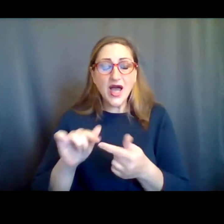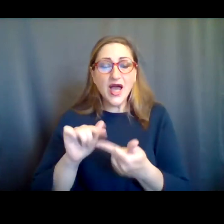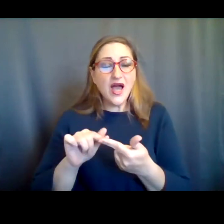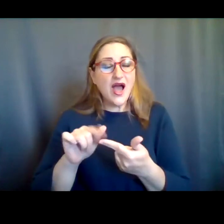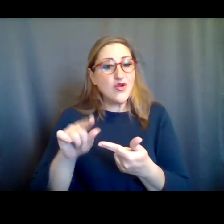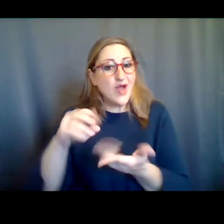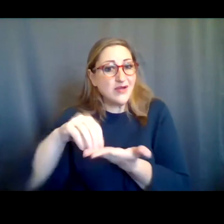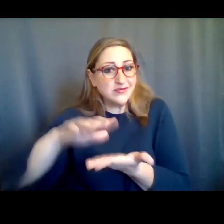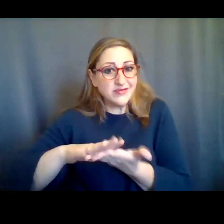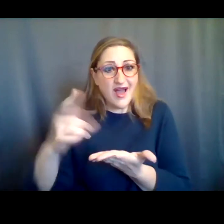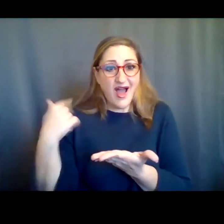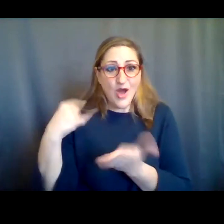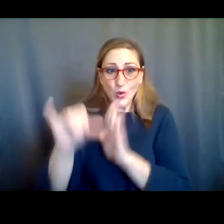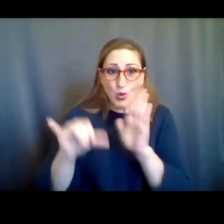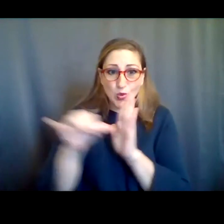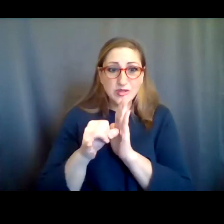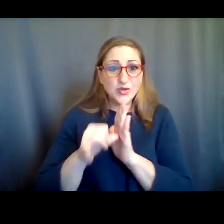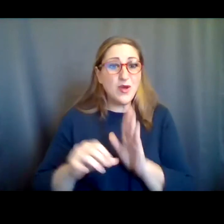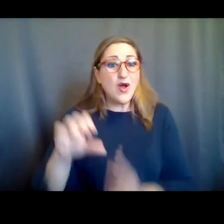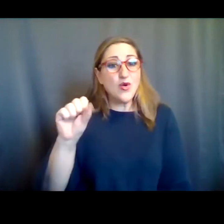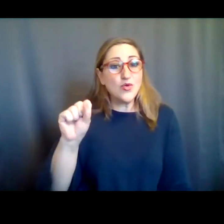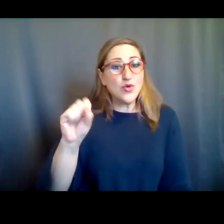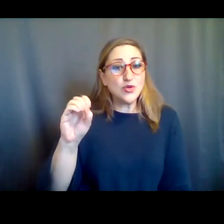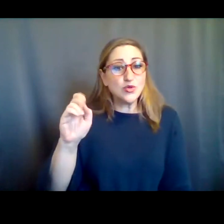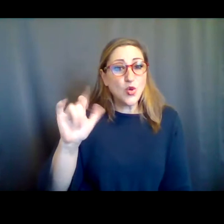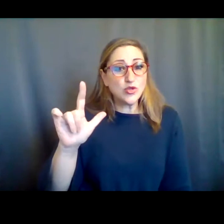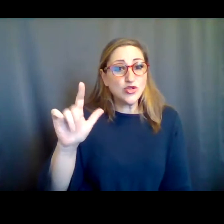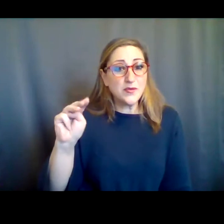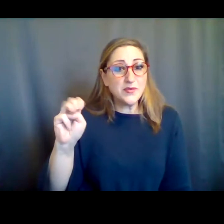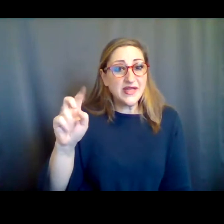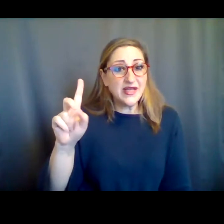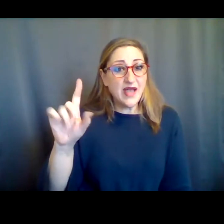, there's a Social Media Toolkit from